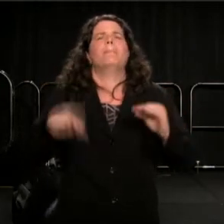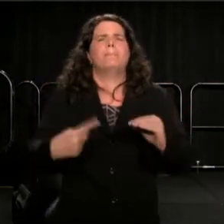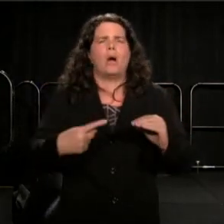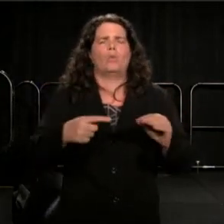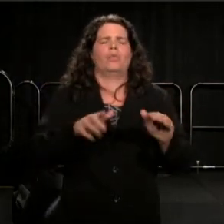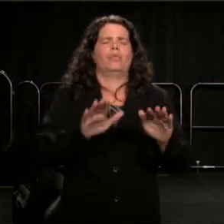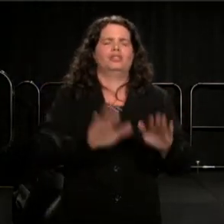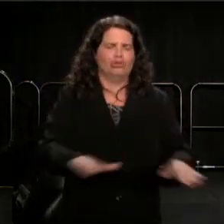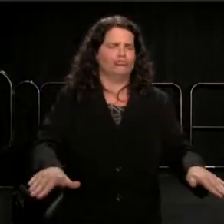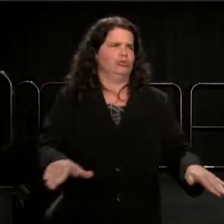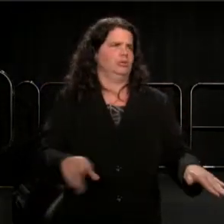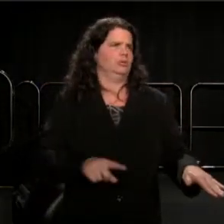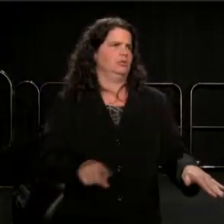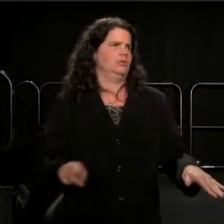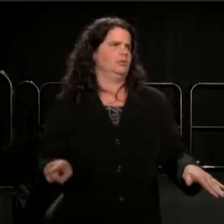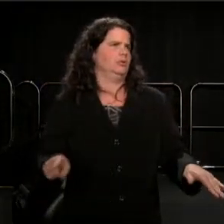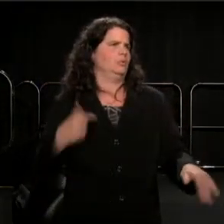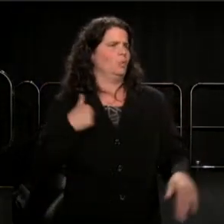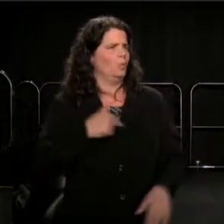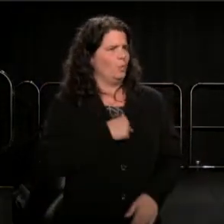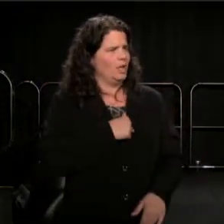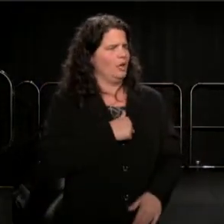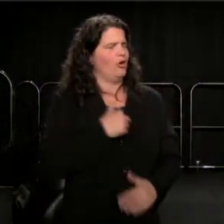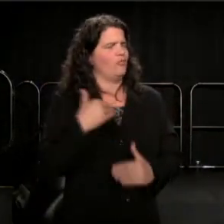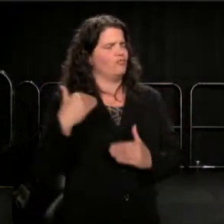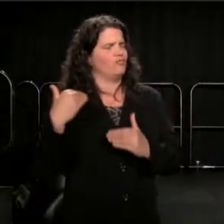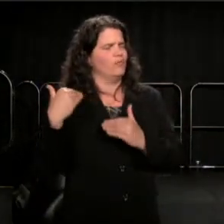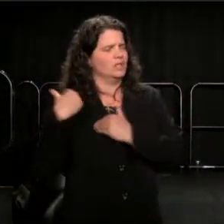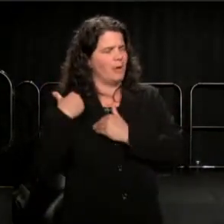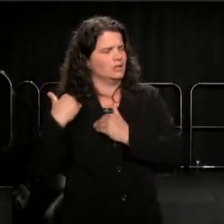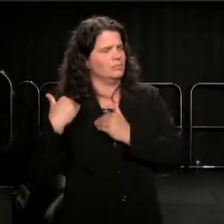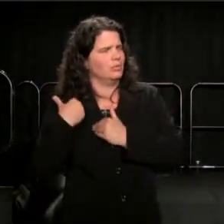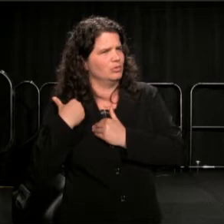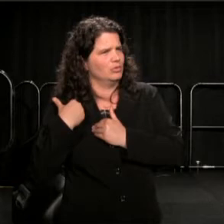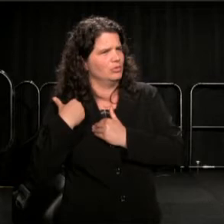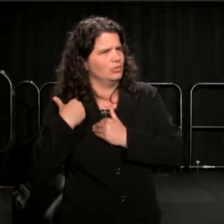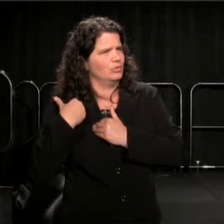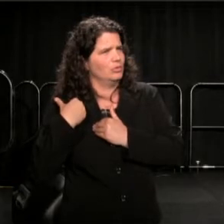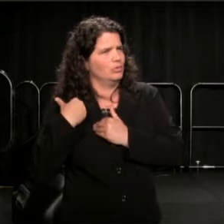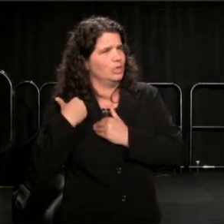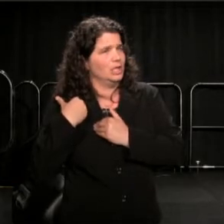We are responsible. In so far as responsible for anything at all,